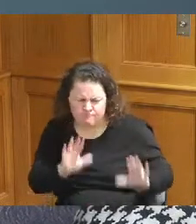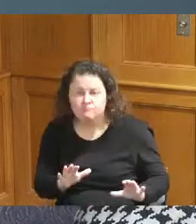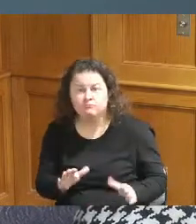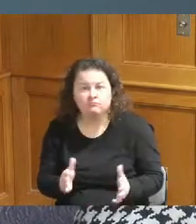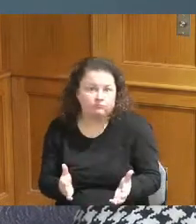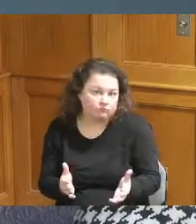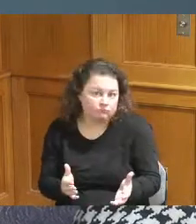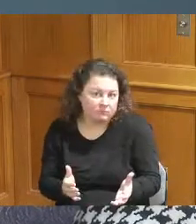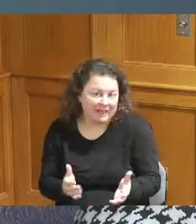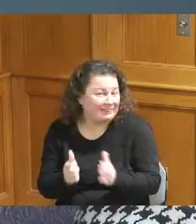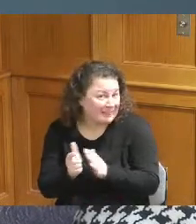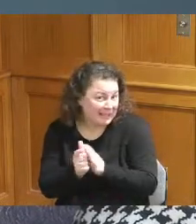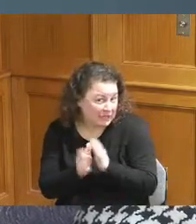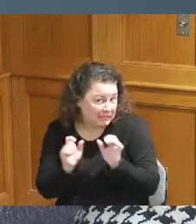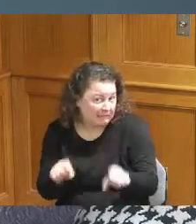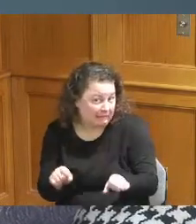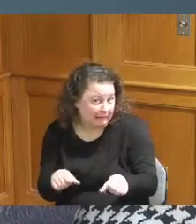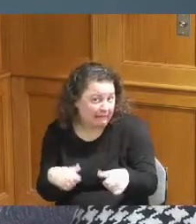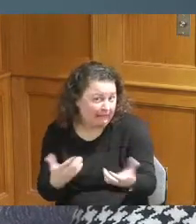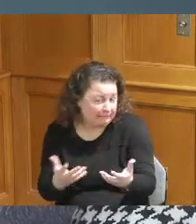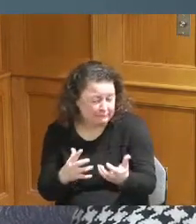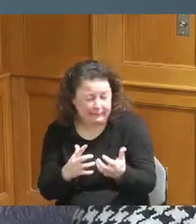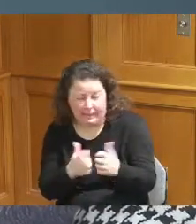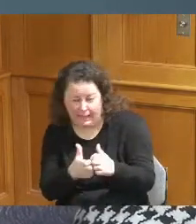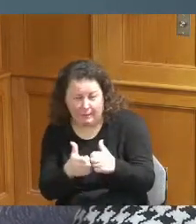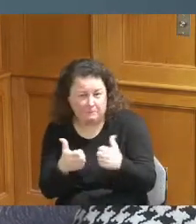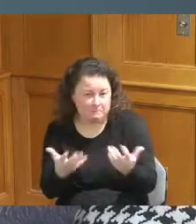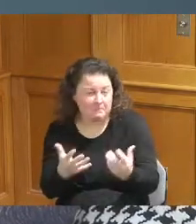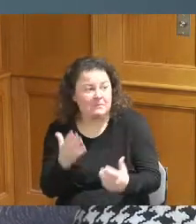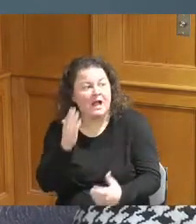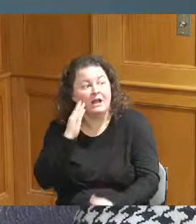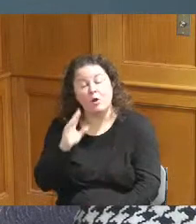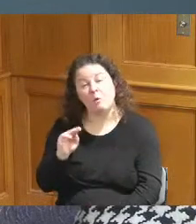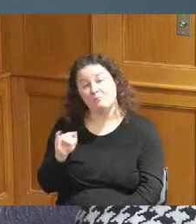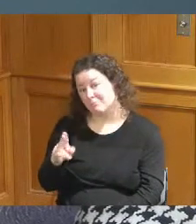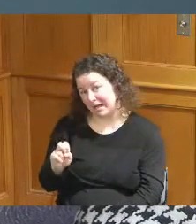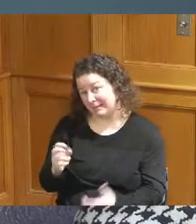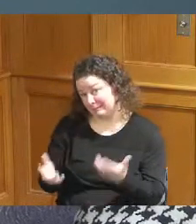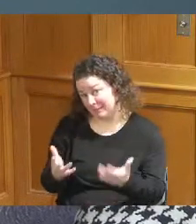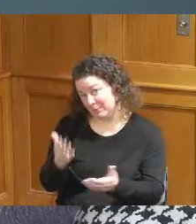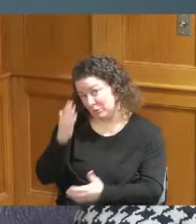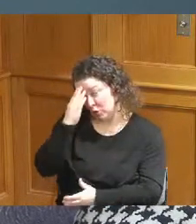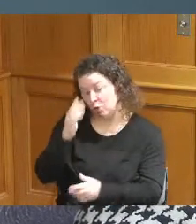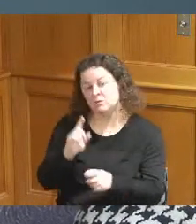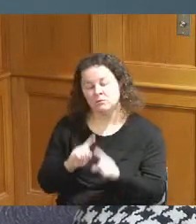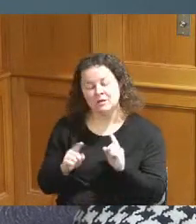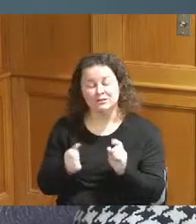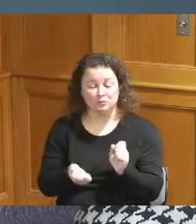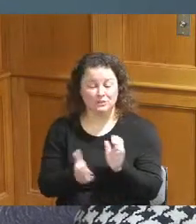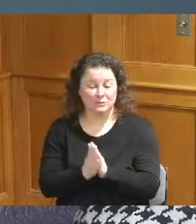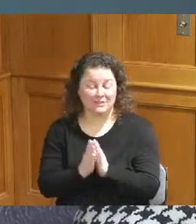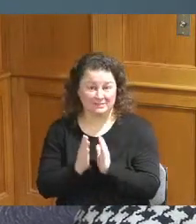know how legally we do that I know Mike will know but to have Bishop talk to Jeff about possibility